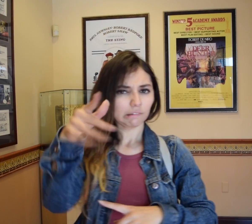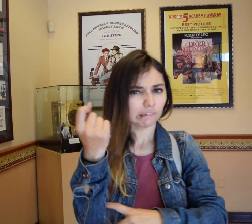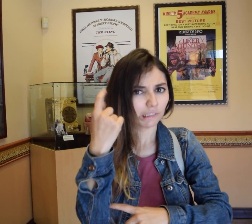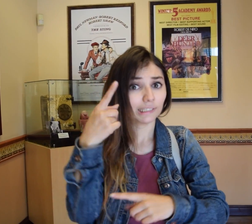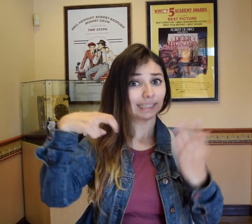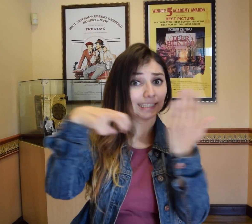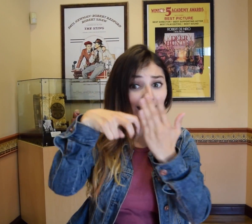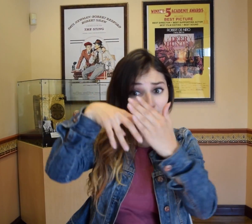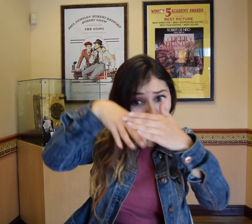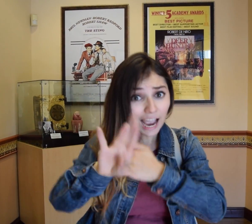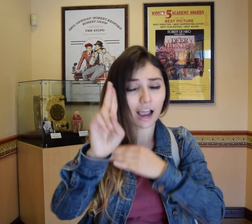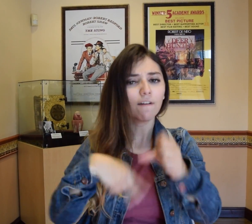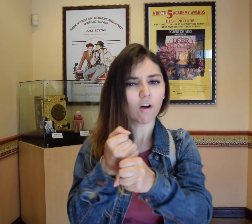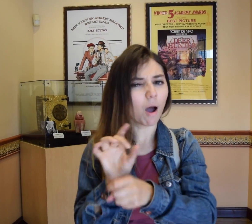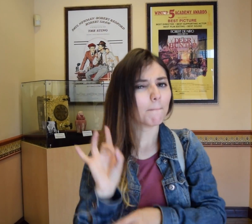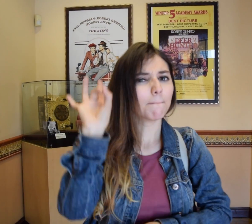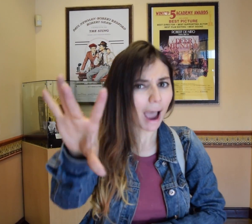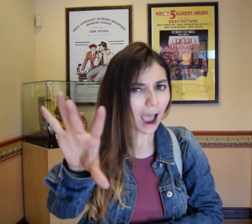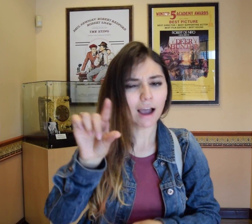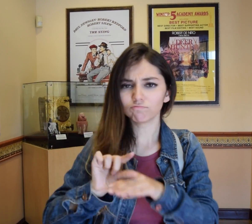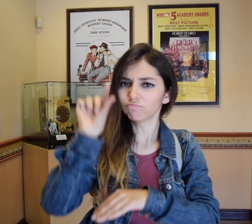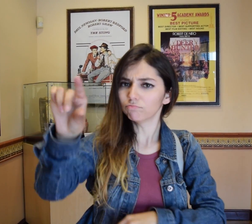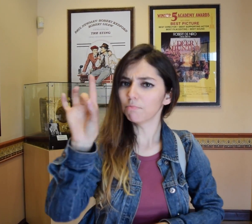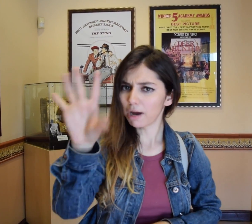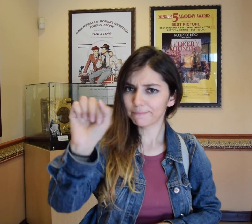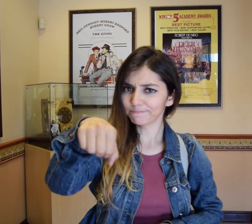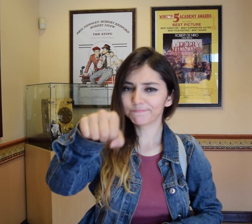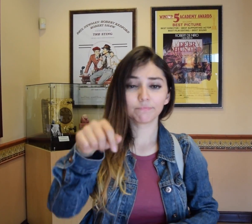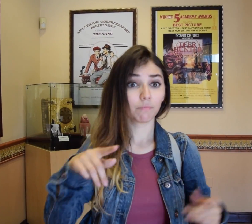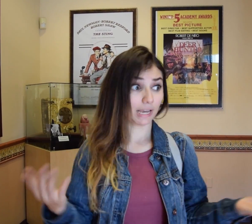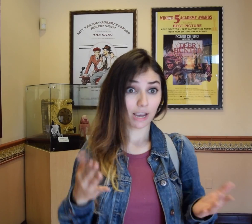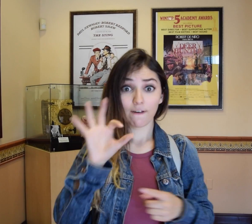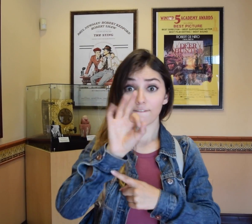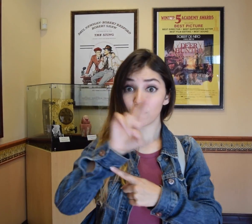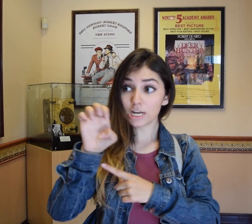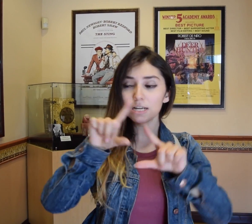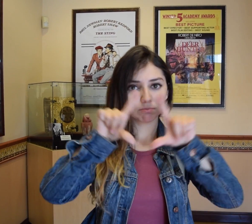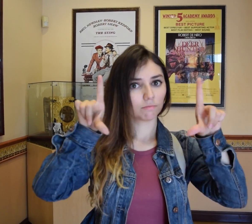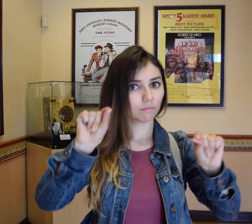Please understand, you still have to pay for tickets to enter Universal Studios But here to get the card, it's free